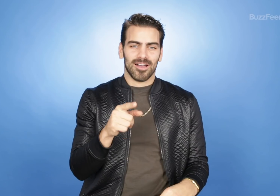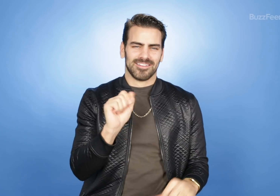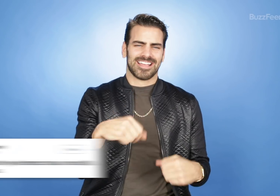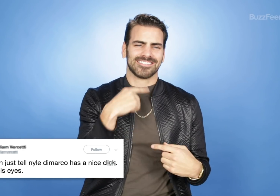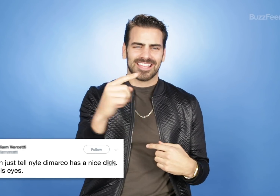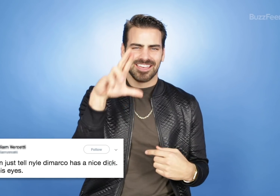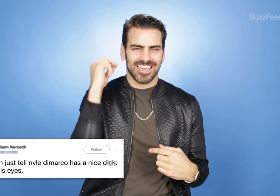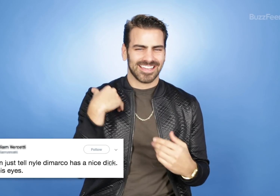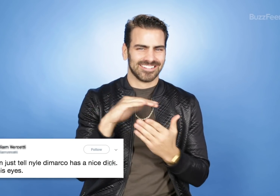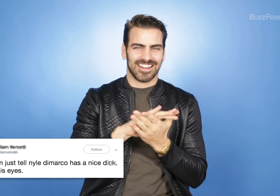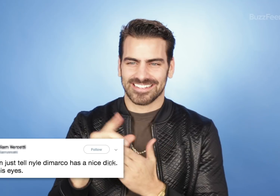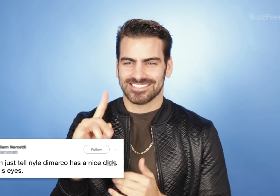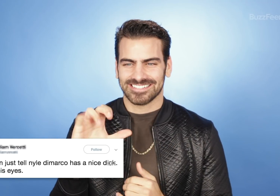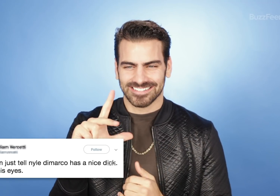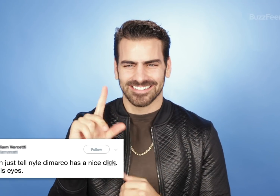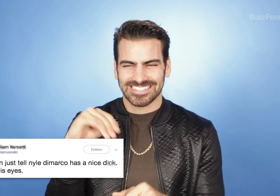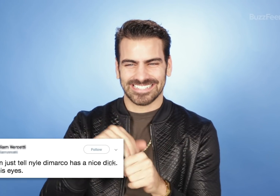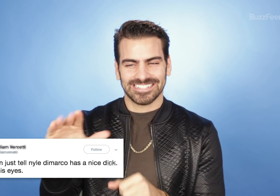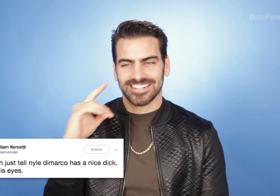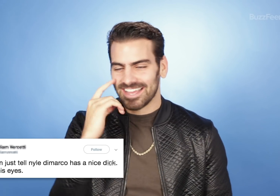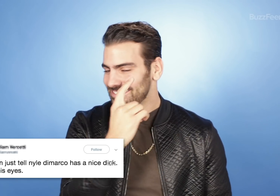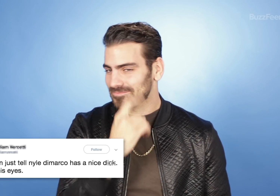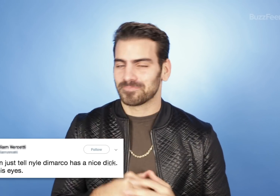You can just tell Nyle DiMarco has a nice (bleep). It's in his eyes.